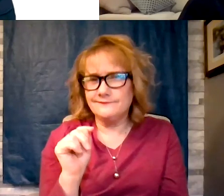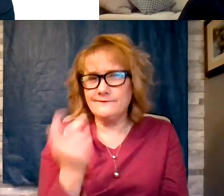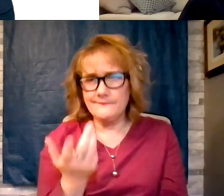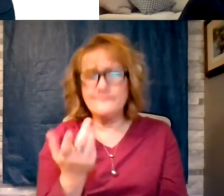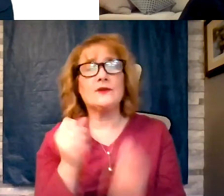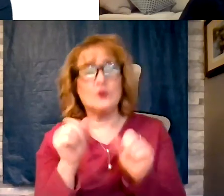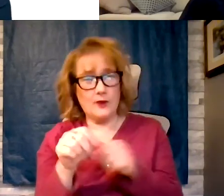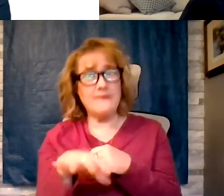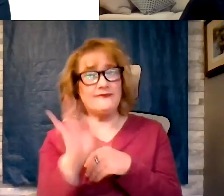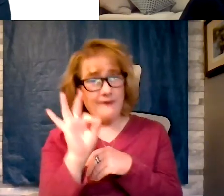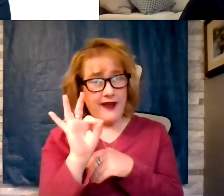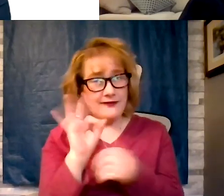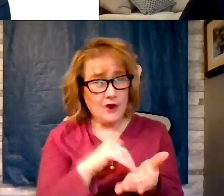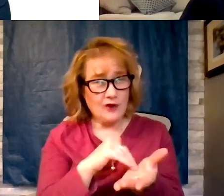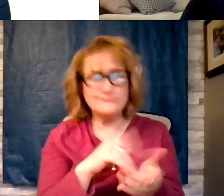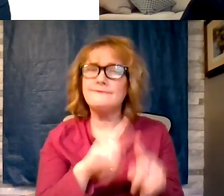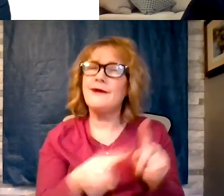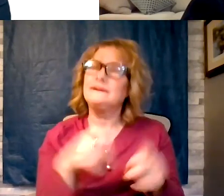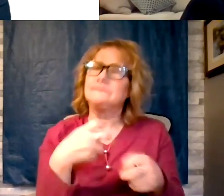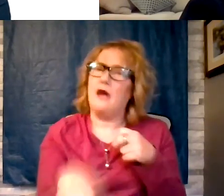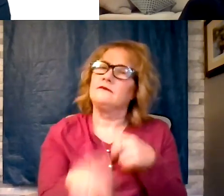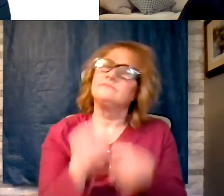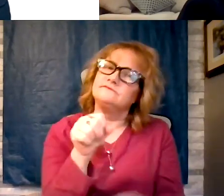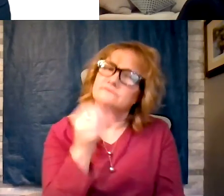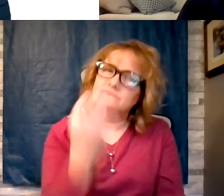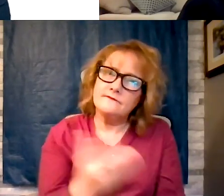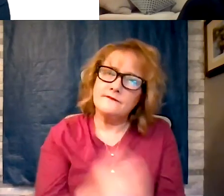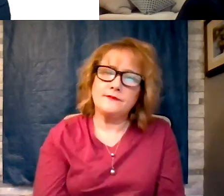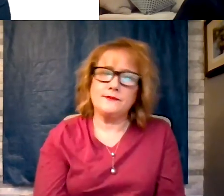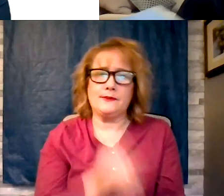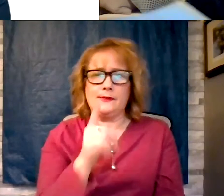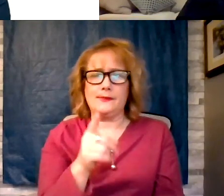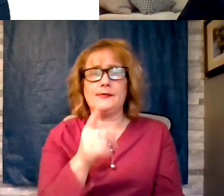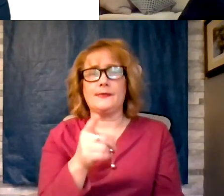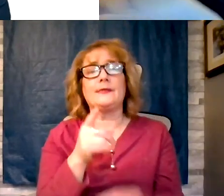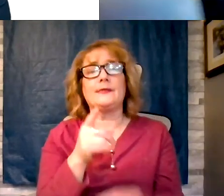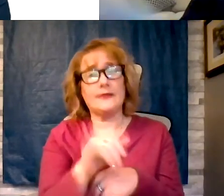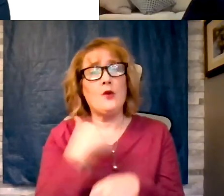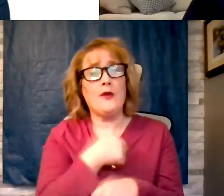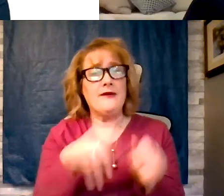challenge. The honest diet, we can find you online, and we can find out information about the honest